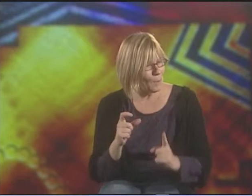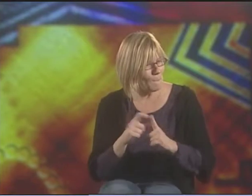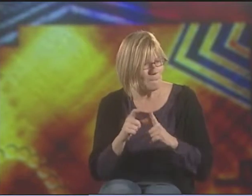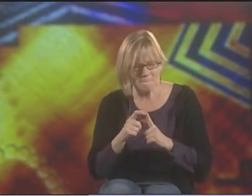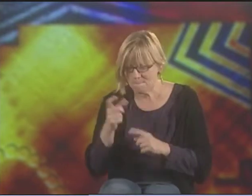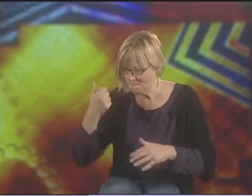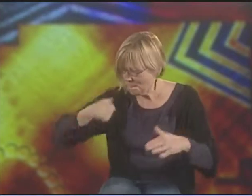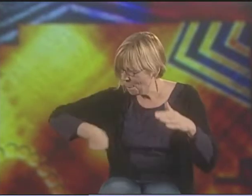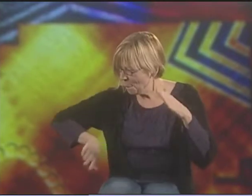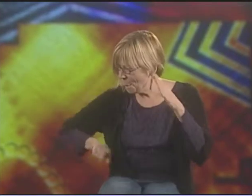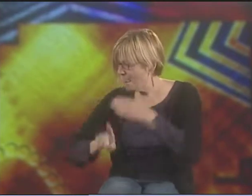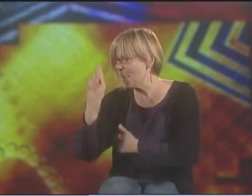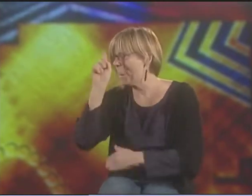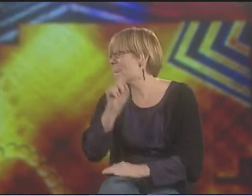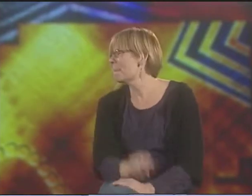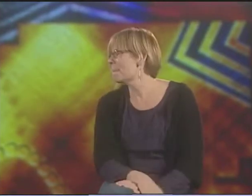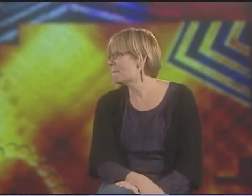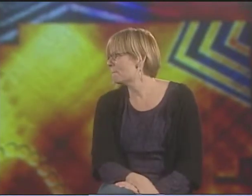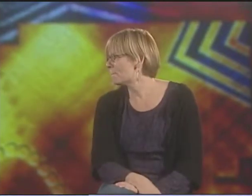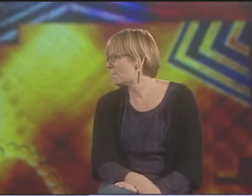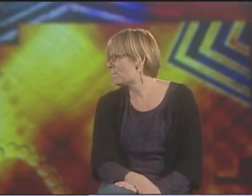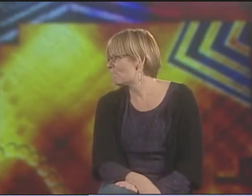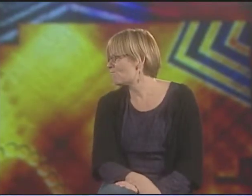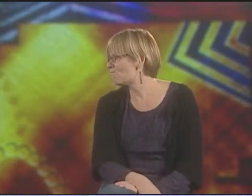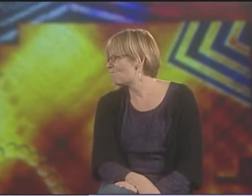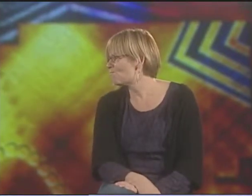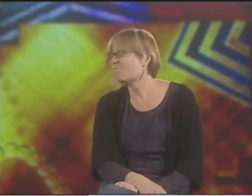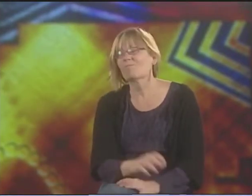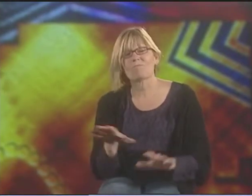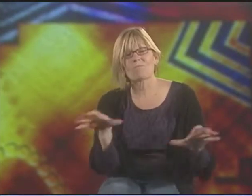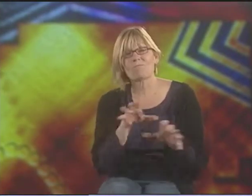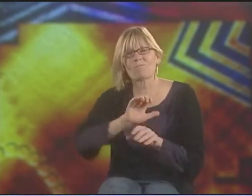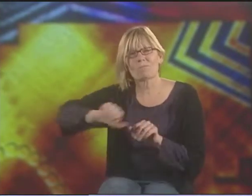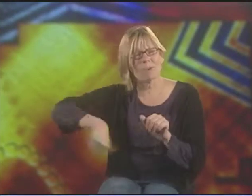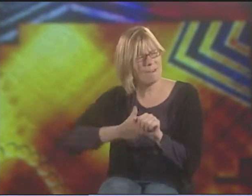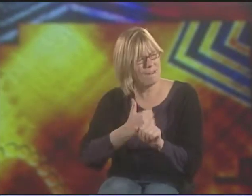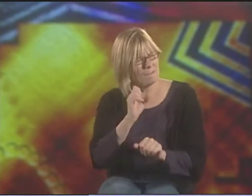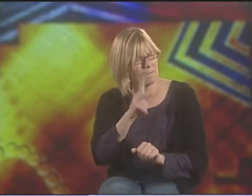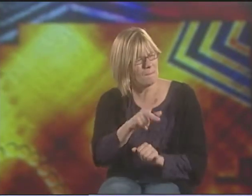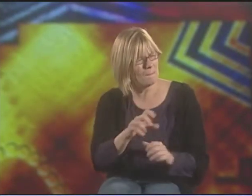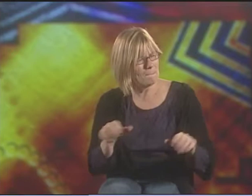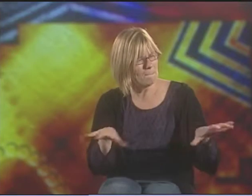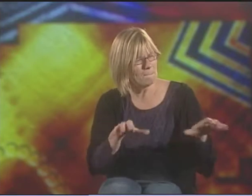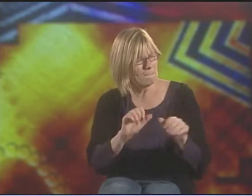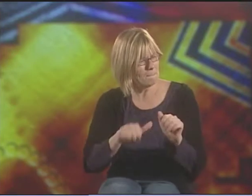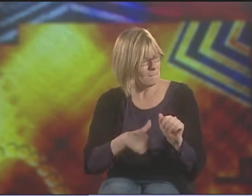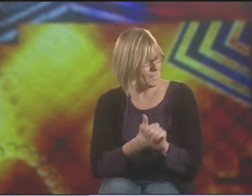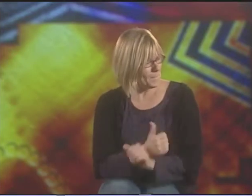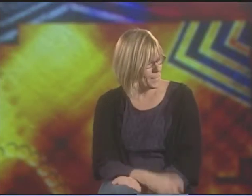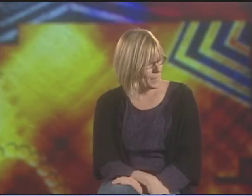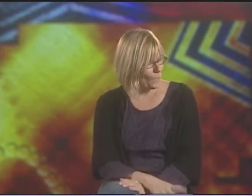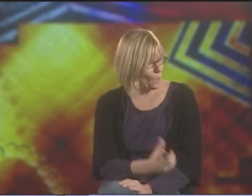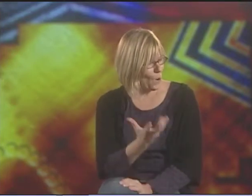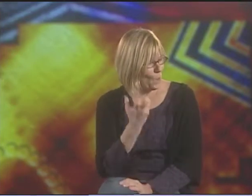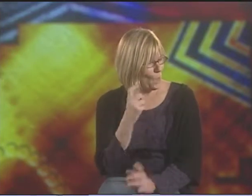WHAT DOES SHE DO? THERE'S THIS WORD THAT'S SOMETHING THAT SHE USES WHEN THE-- BEHIND THE ARMY.